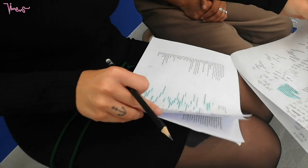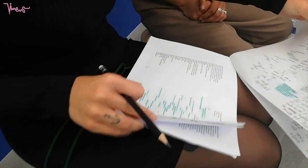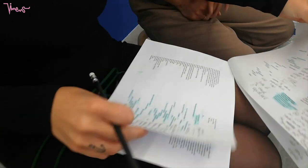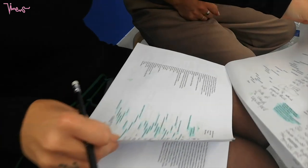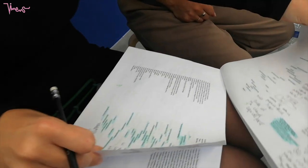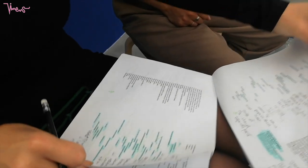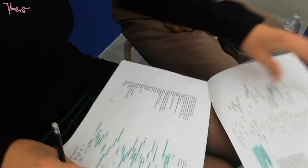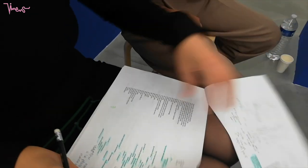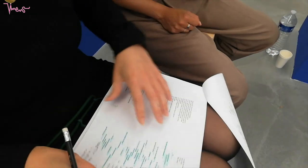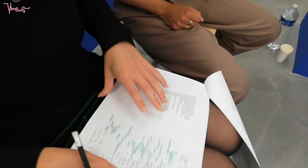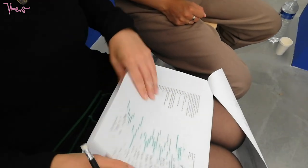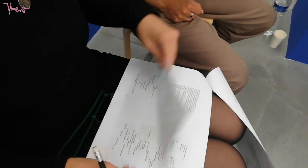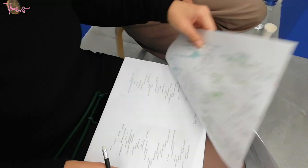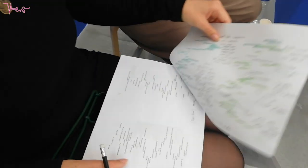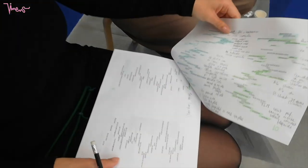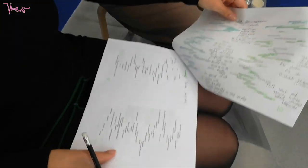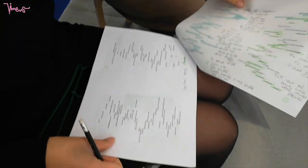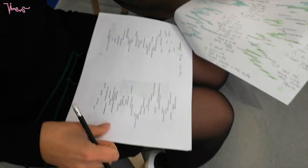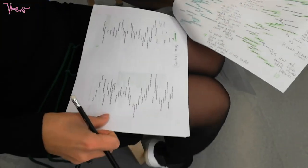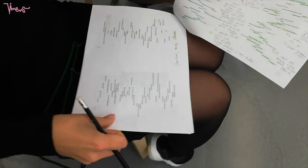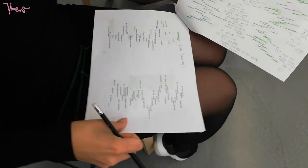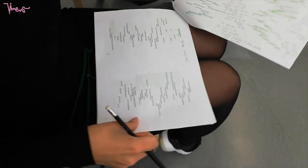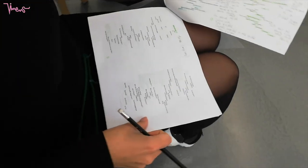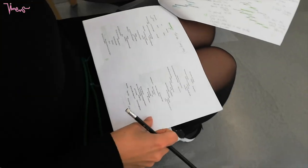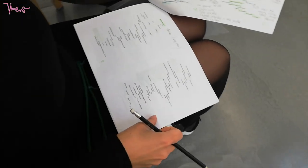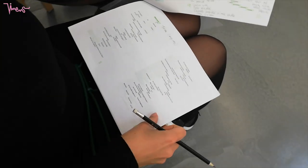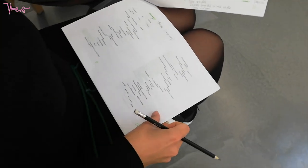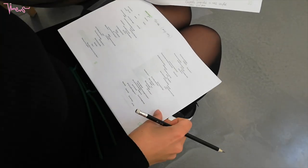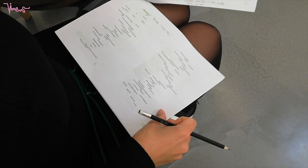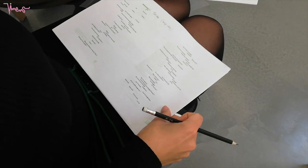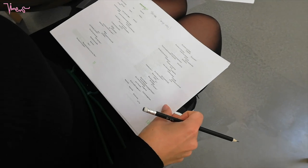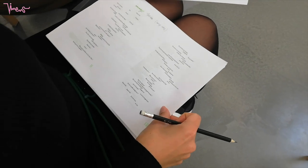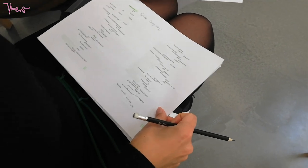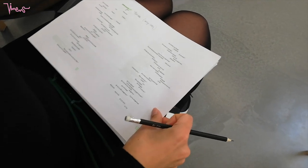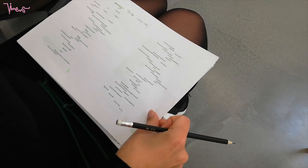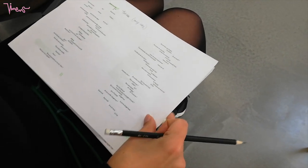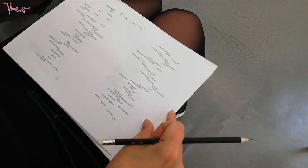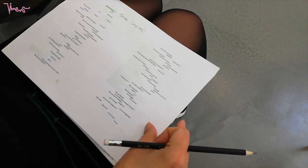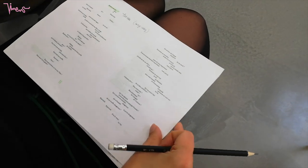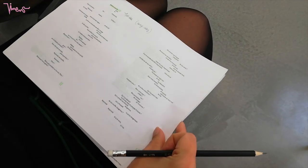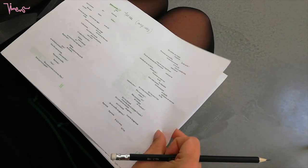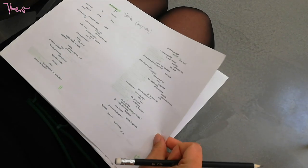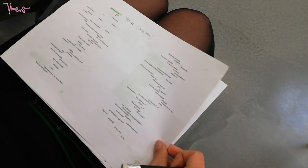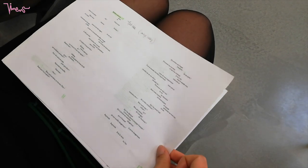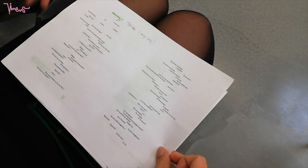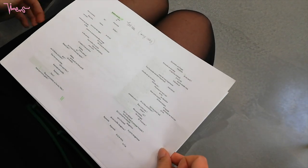I didn't want to give you the most work. (Eve) Not that much. Because actually. (Elodia) Ha yes? (Eve) Well, you see, it's very jagged. And you, your sentences are cut in fact.